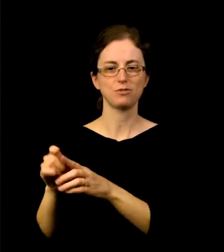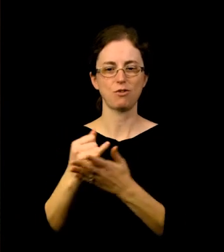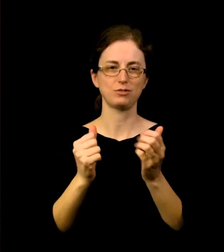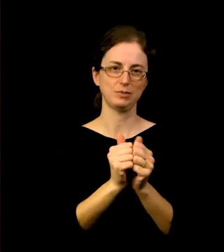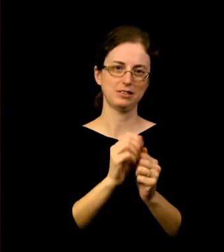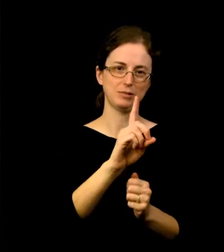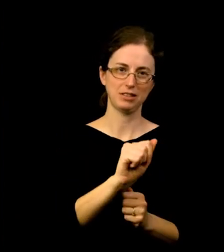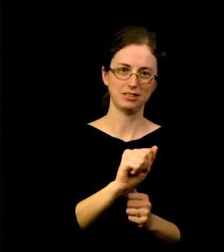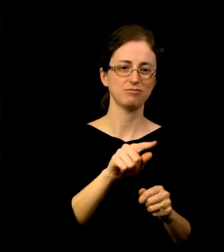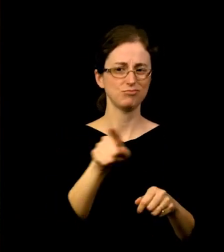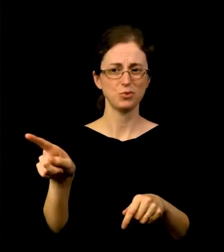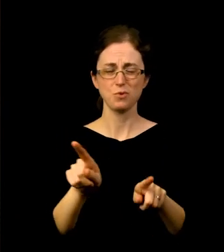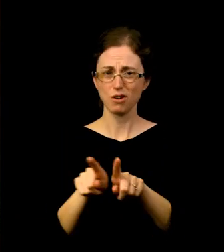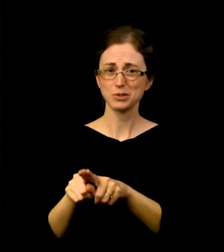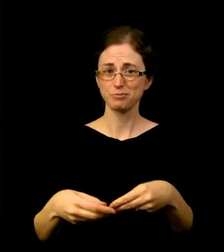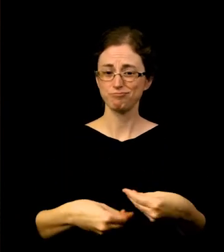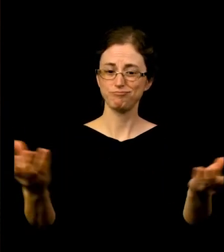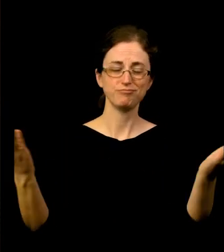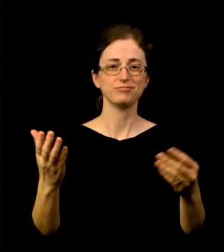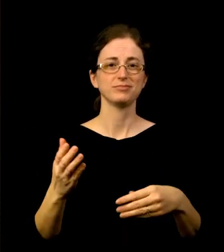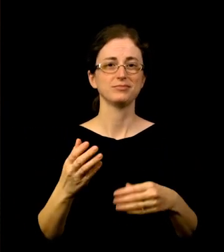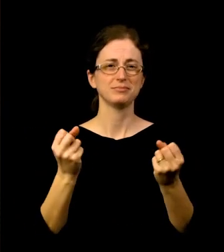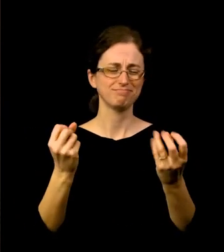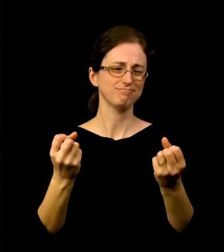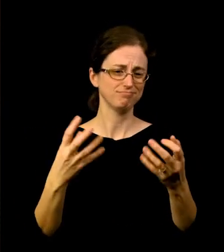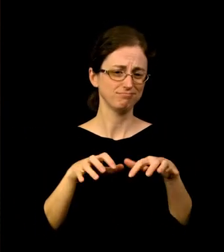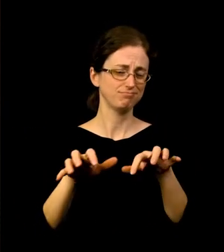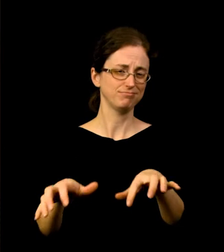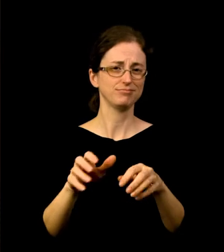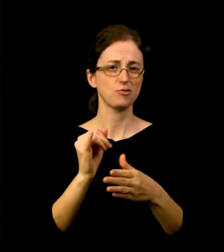It's great to see the Portland Art Museum is focused on making sure its programs